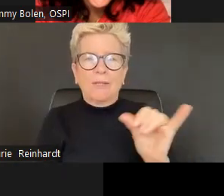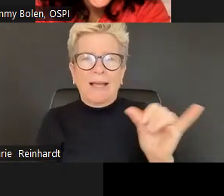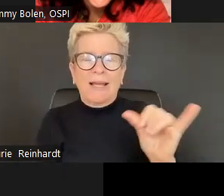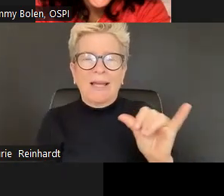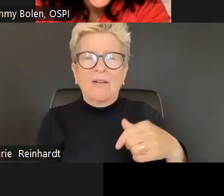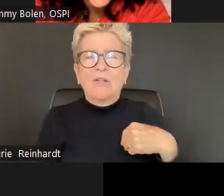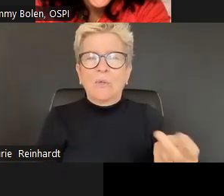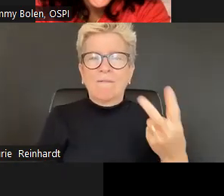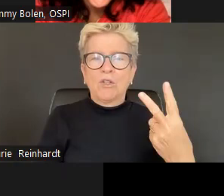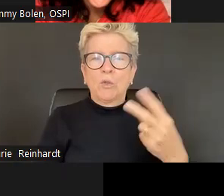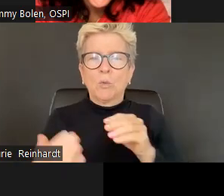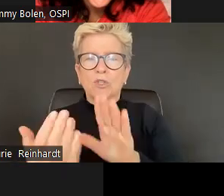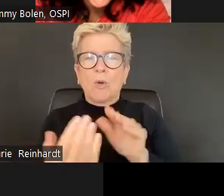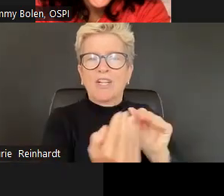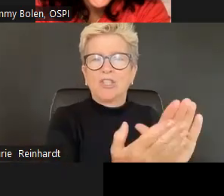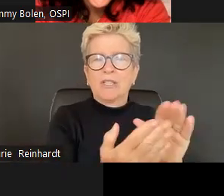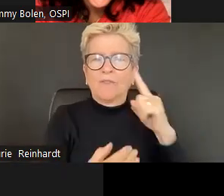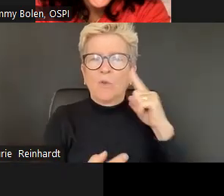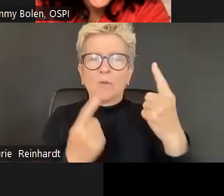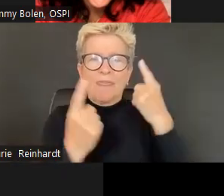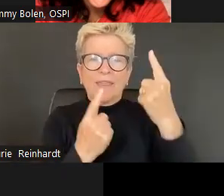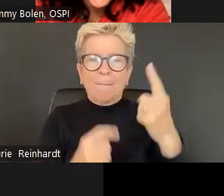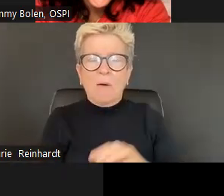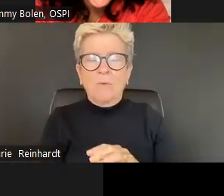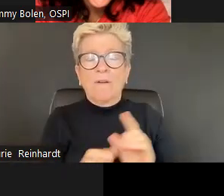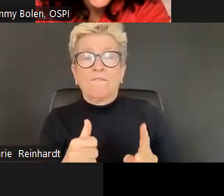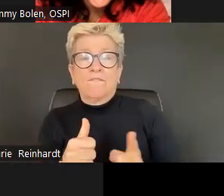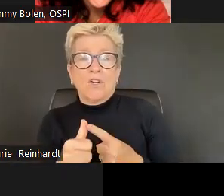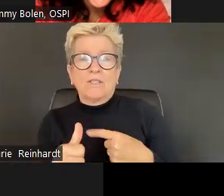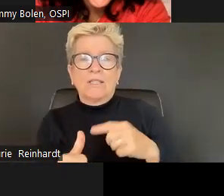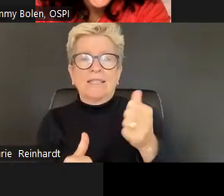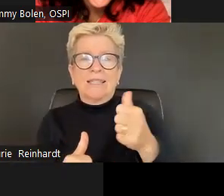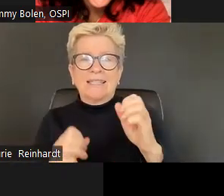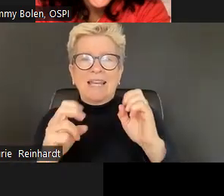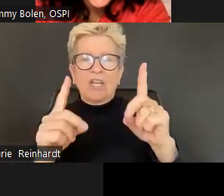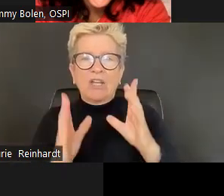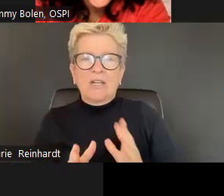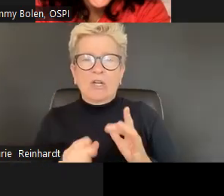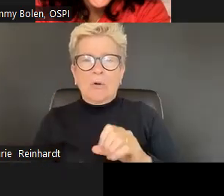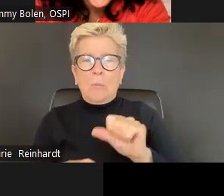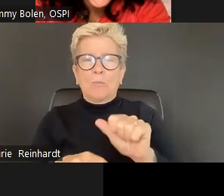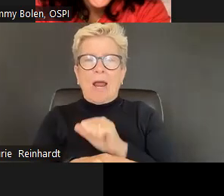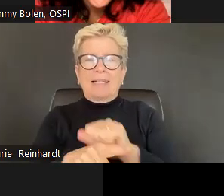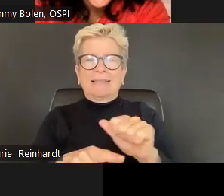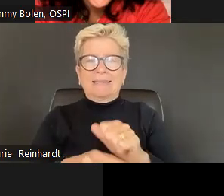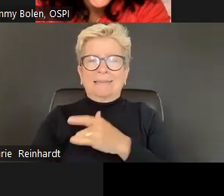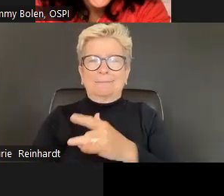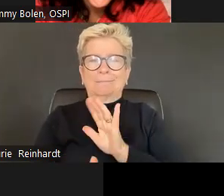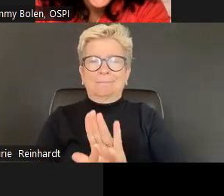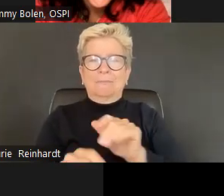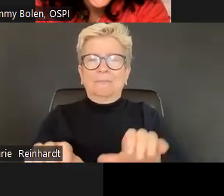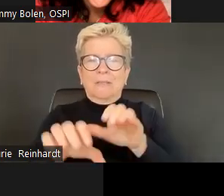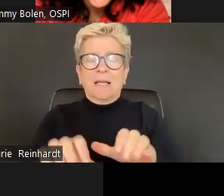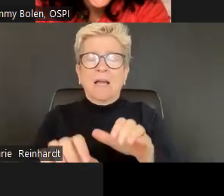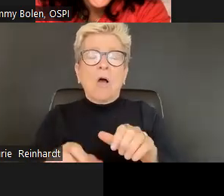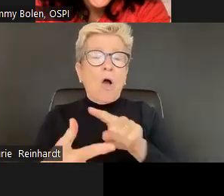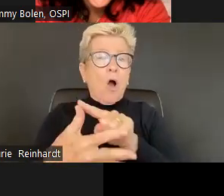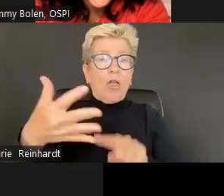But when you ask, how do you integrate social emotional learning? People's a lot, a lot of educators still claim that it's still unclear of exactly what it And so what we're gonna kinda do and then like this last a little bit of time with me is actually think about, what does that mean and actually look like?